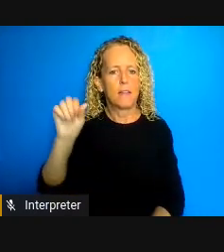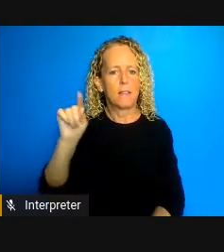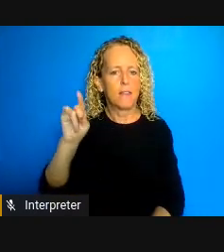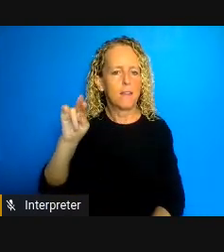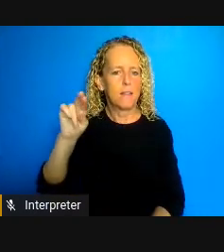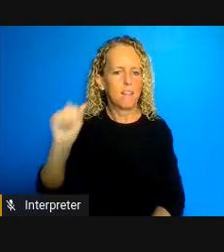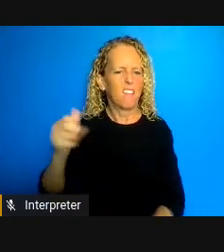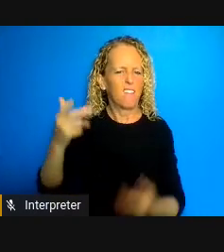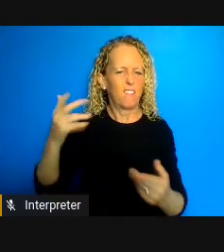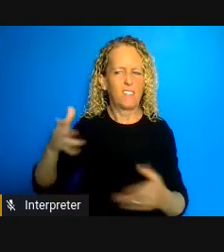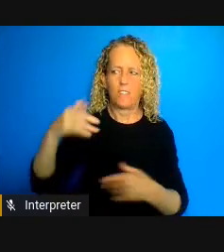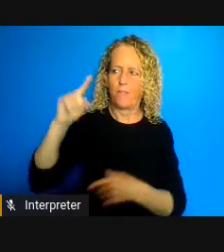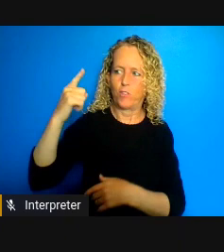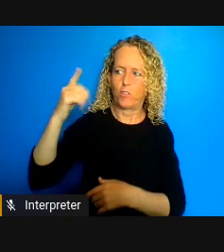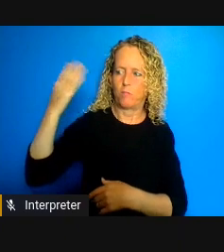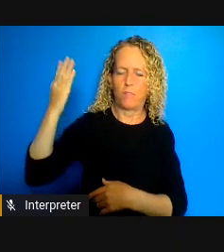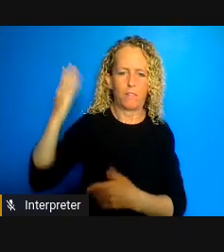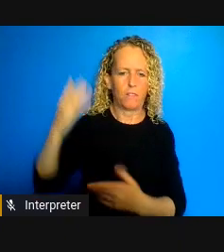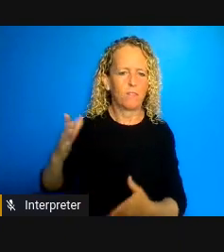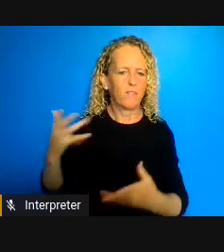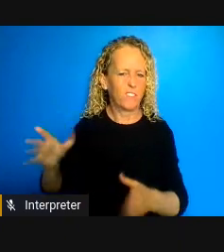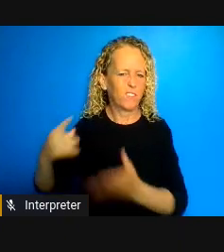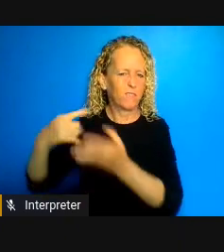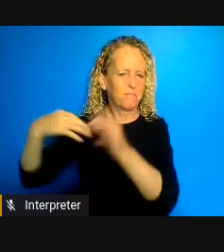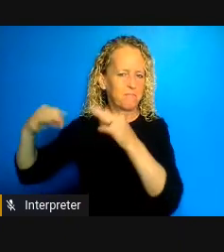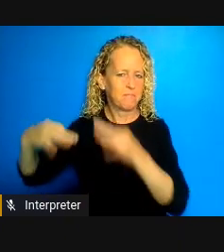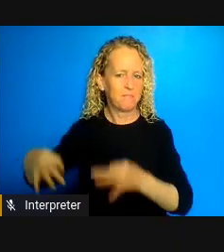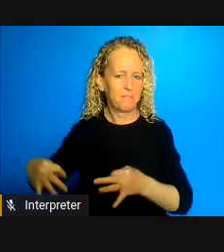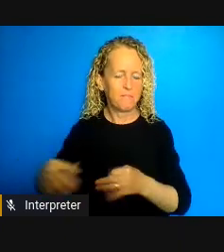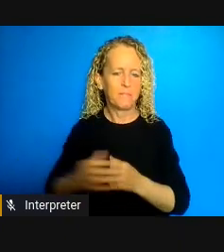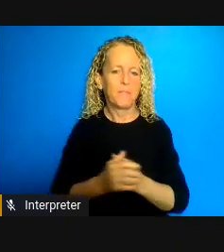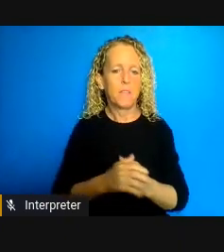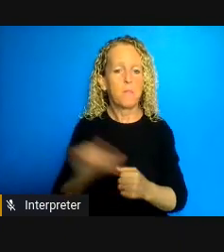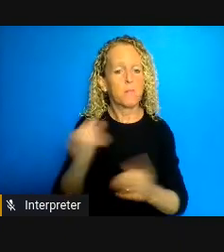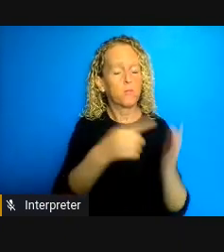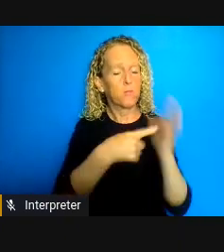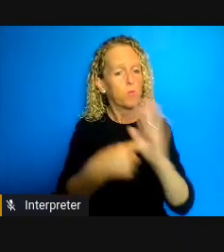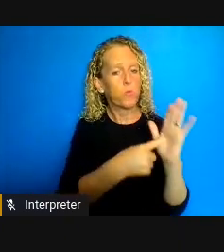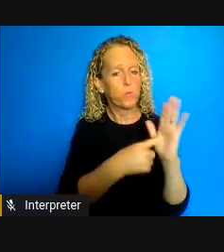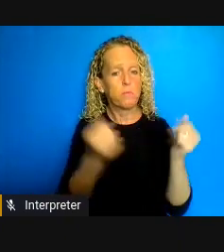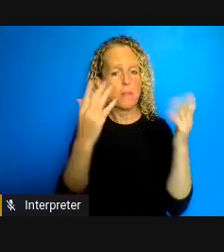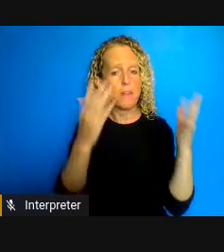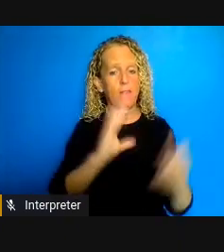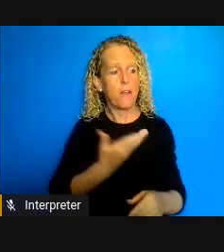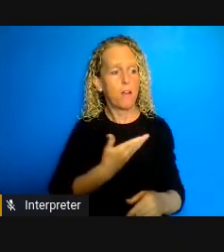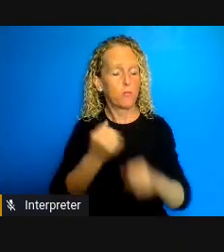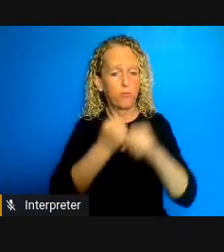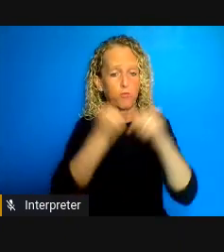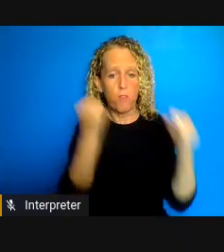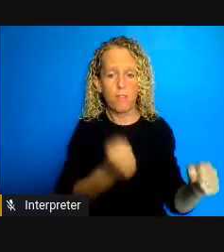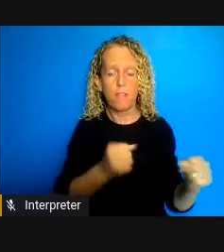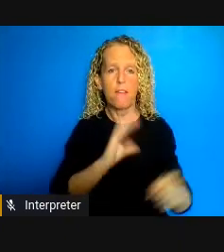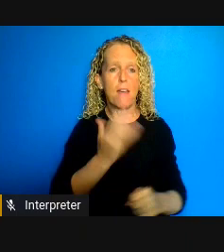us of many of our strengths and our ingenuity and imagination and I just